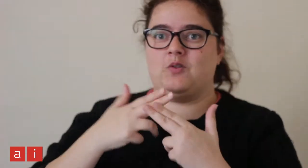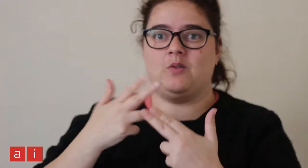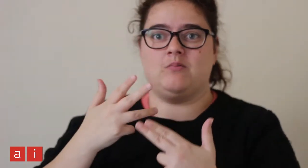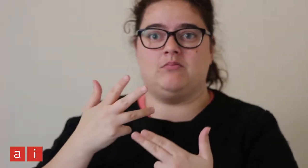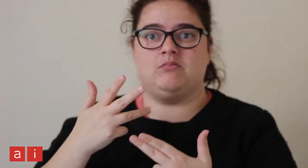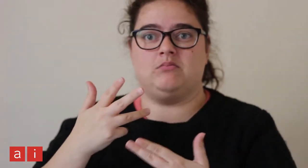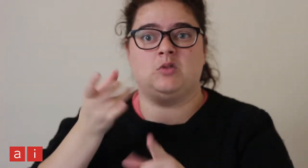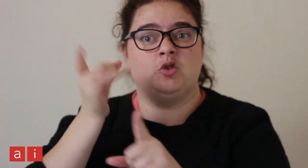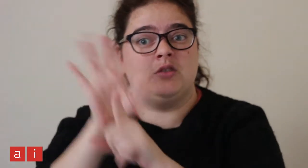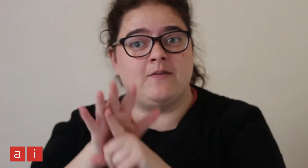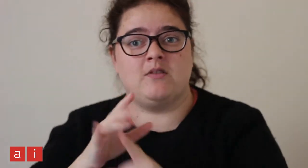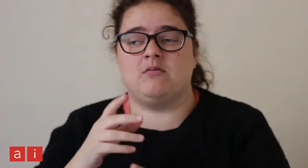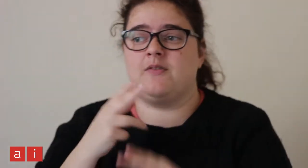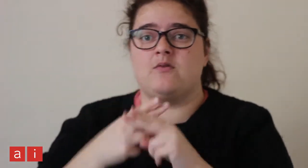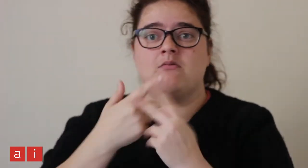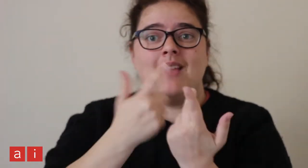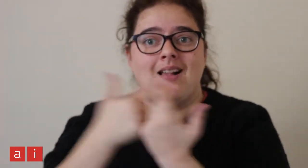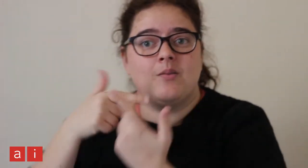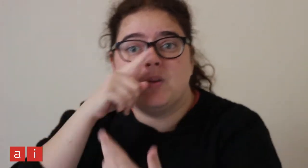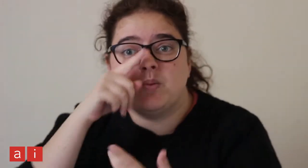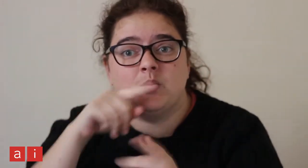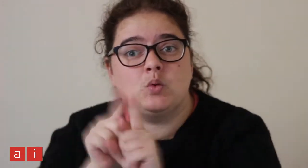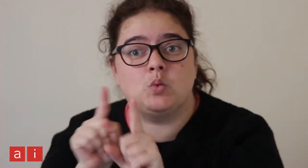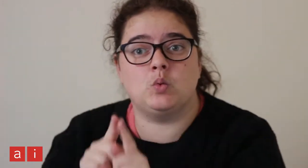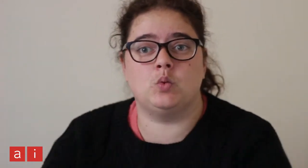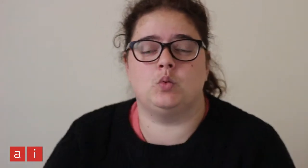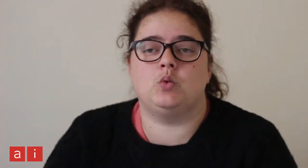for yourself and other people.